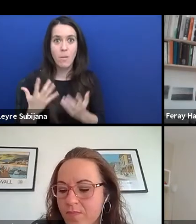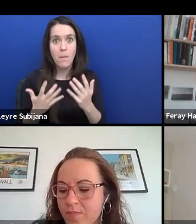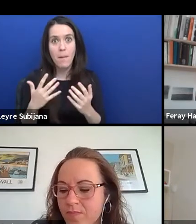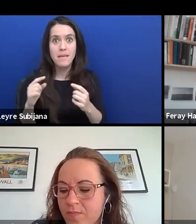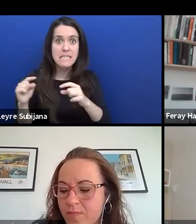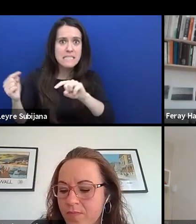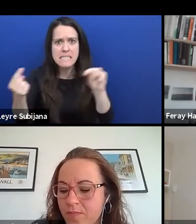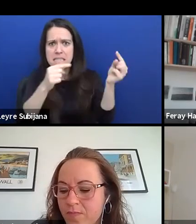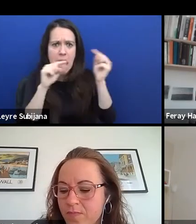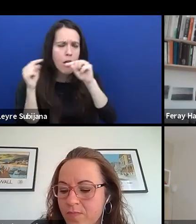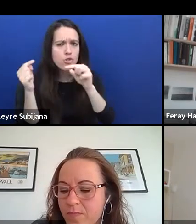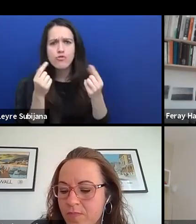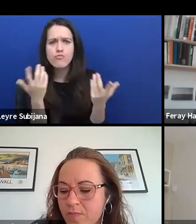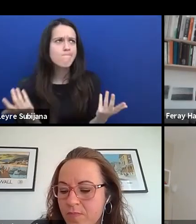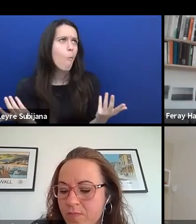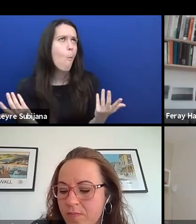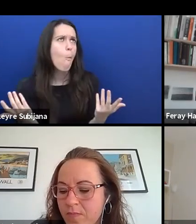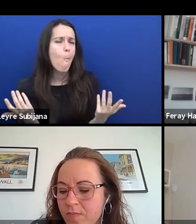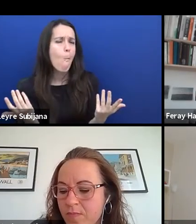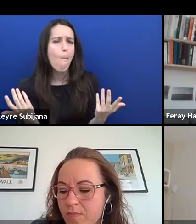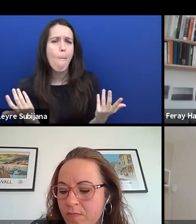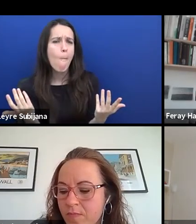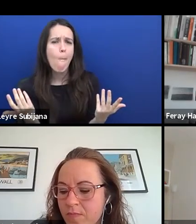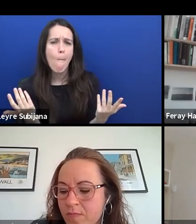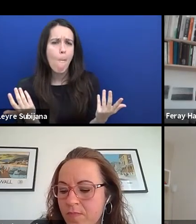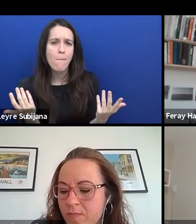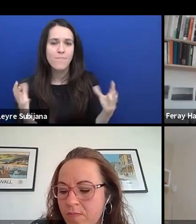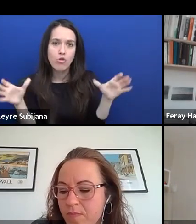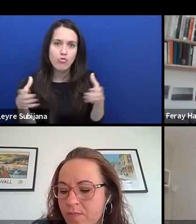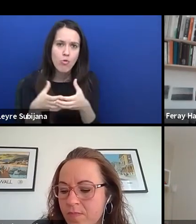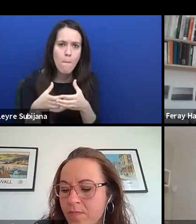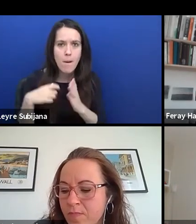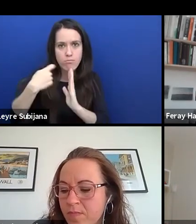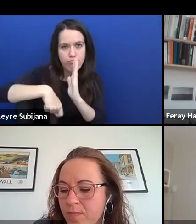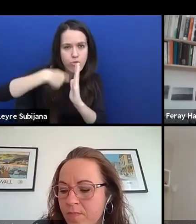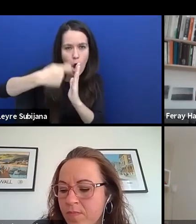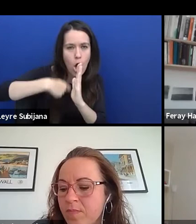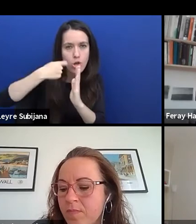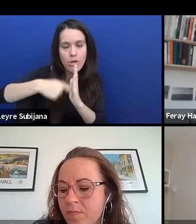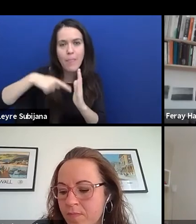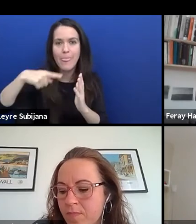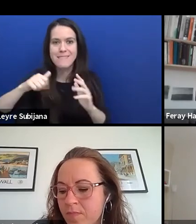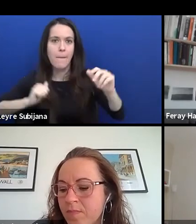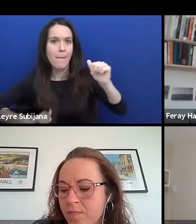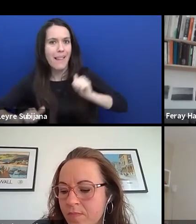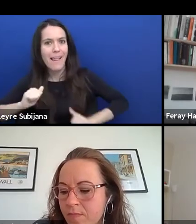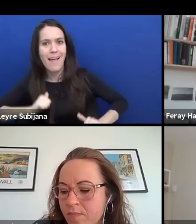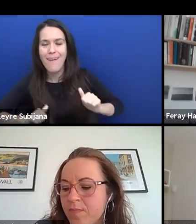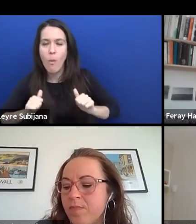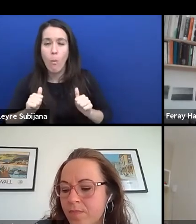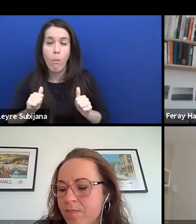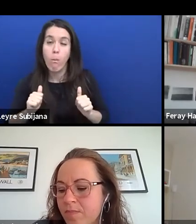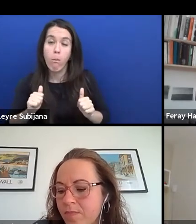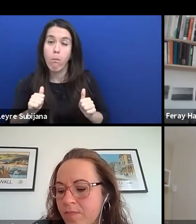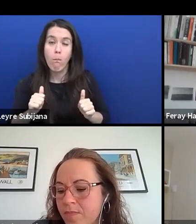when you are doing a group project, whether that be a play or something completely different,